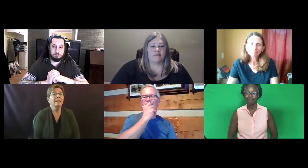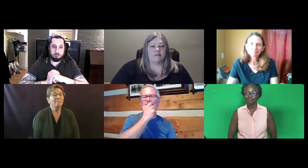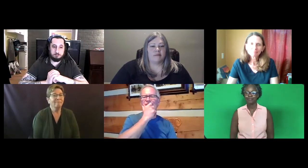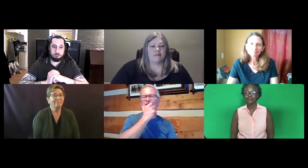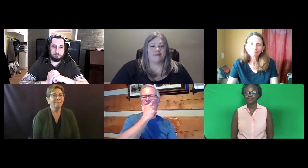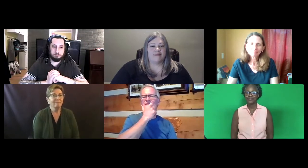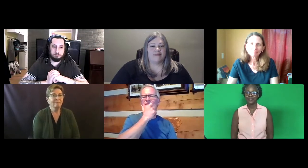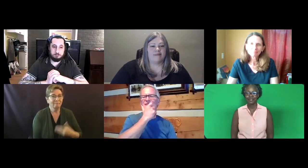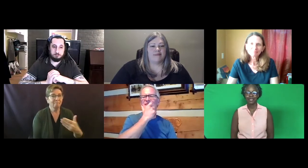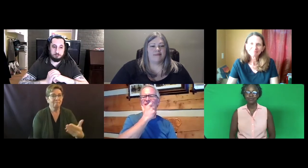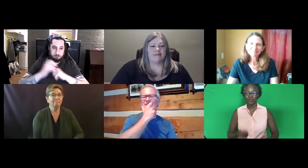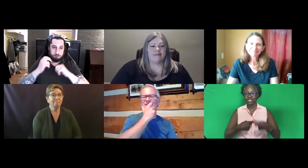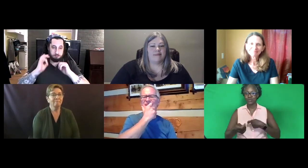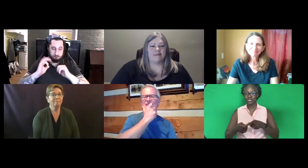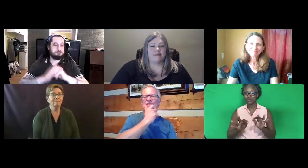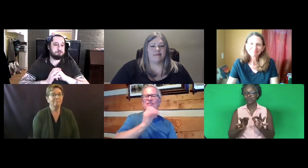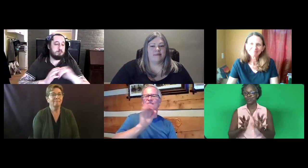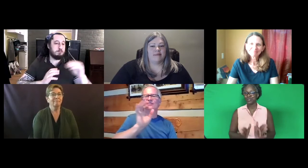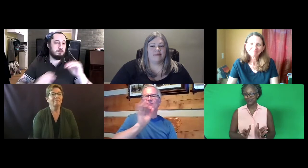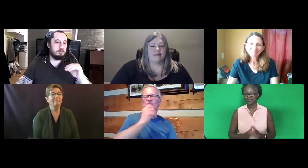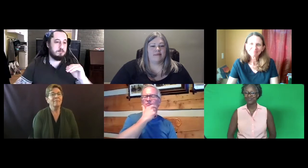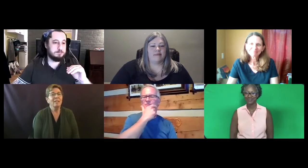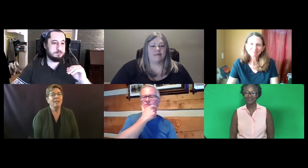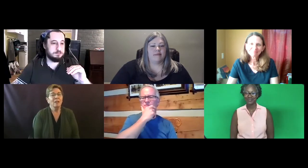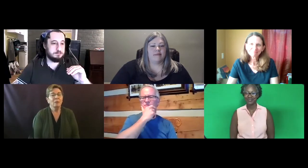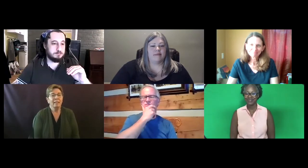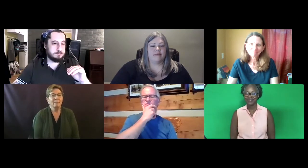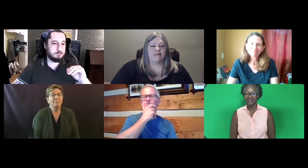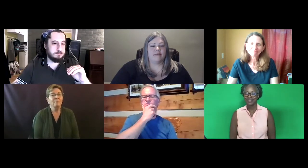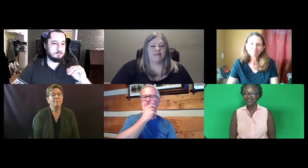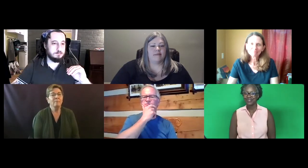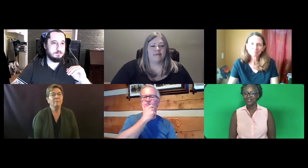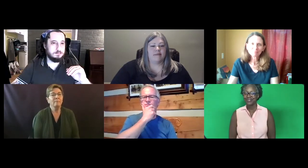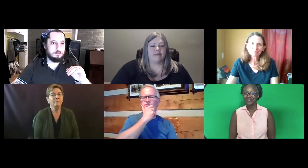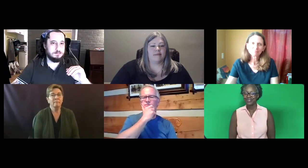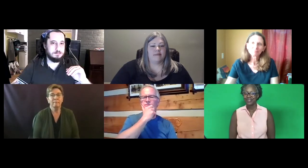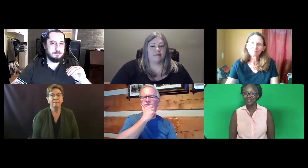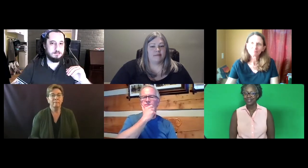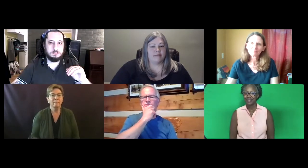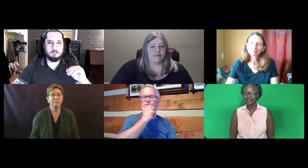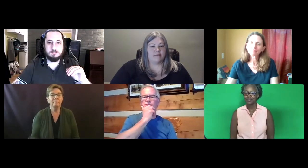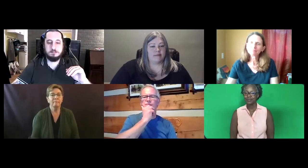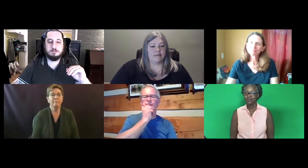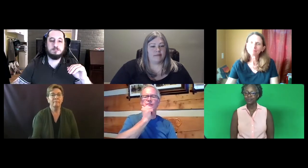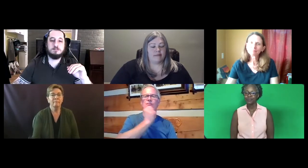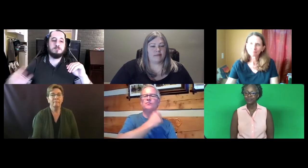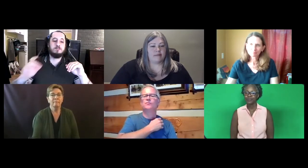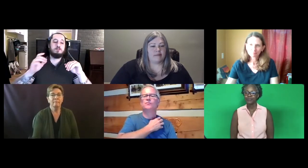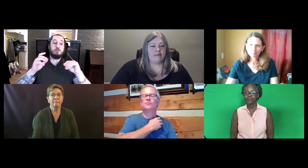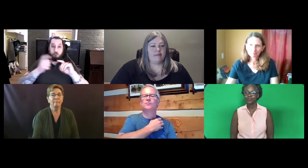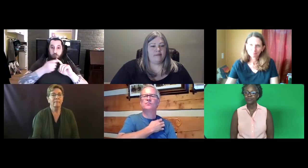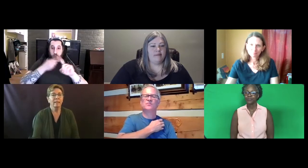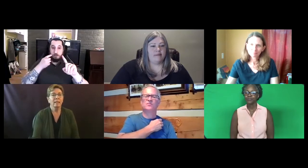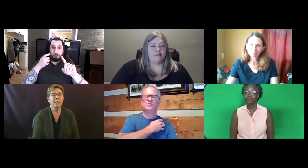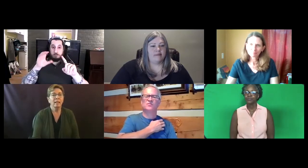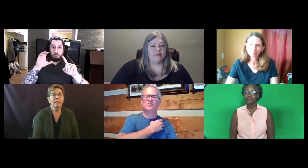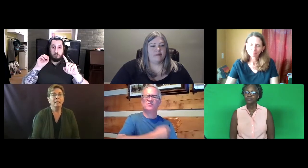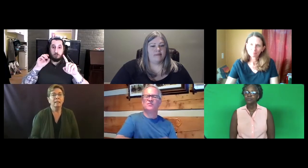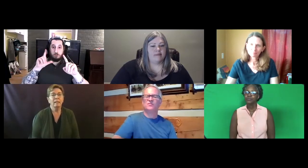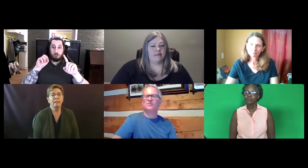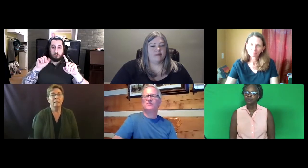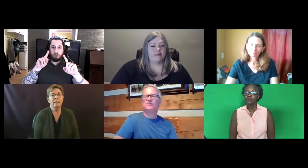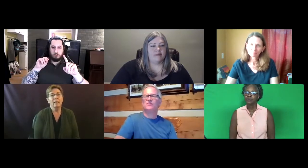And we're going to switch interpreters.